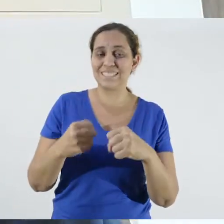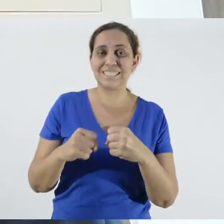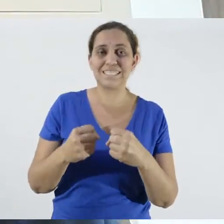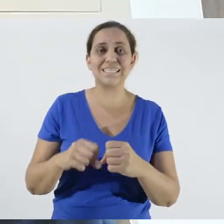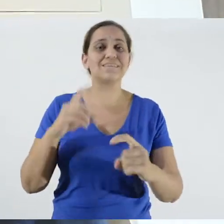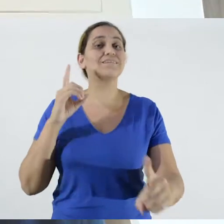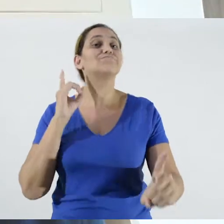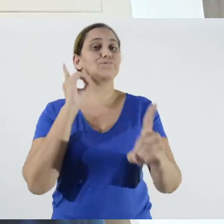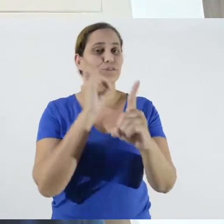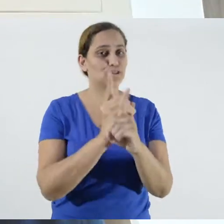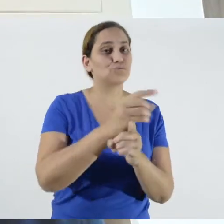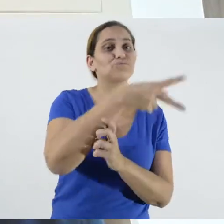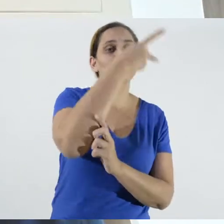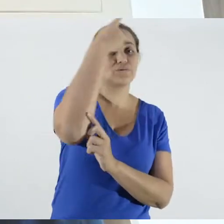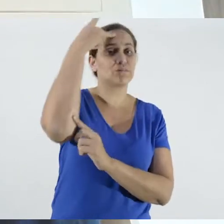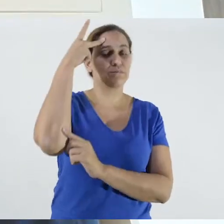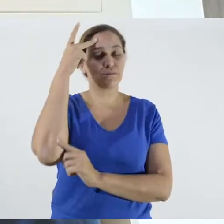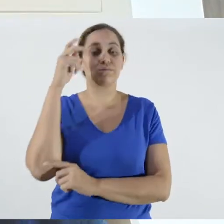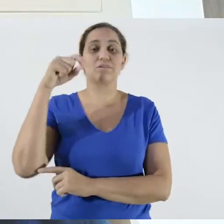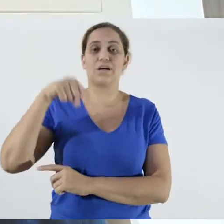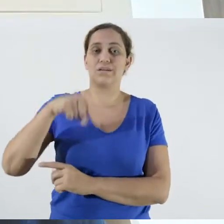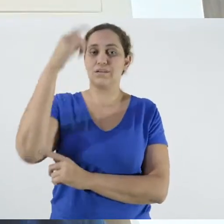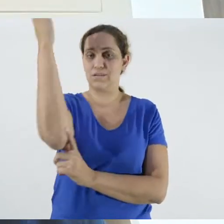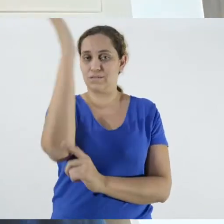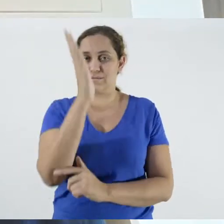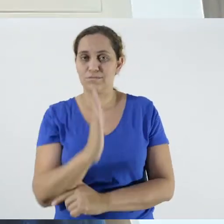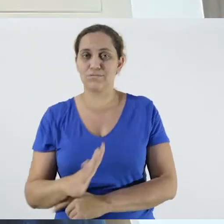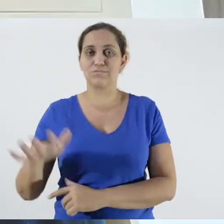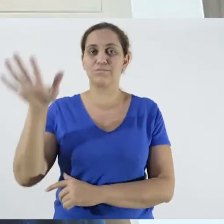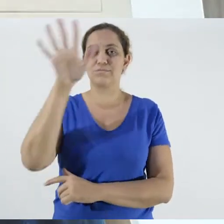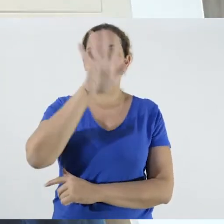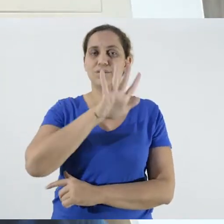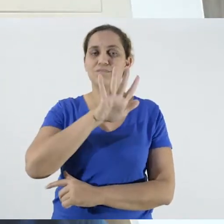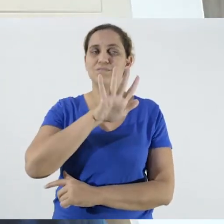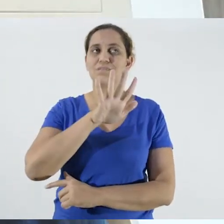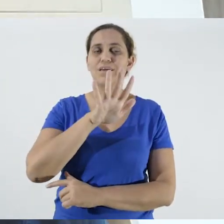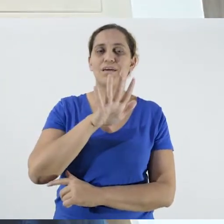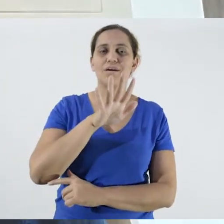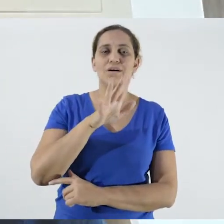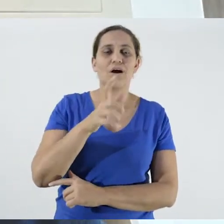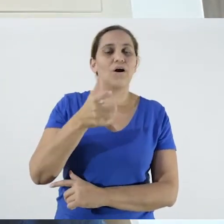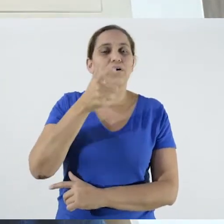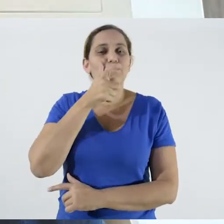is not happening, because the internet has not yet arrived in a large